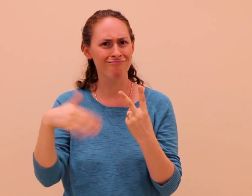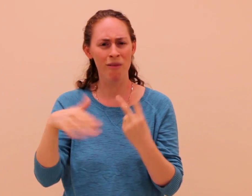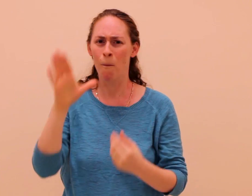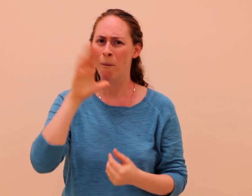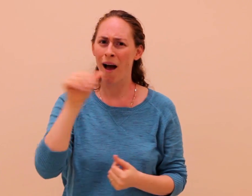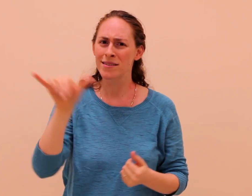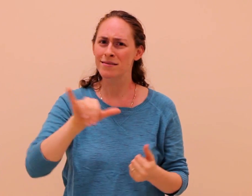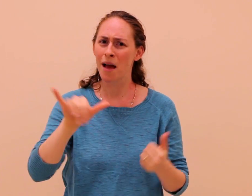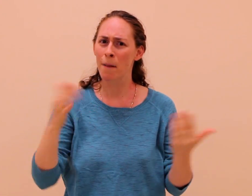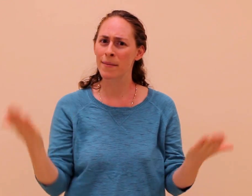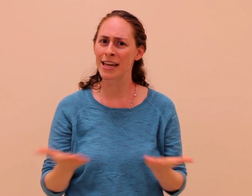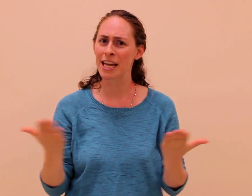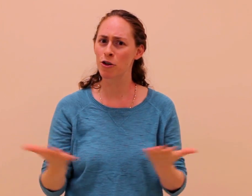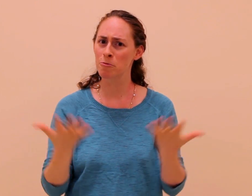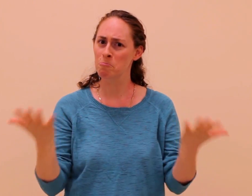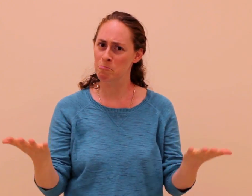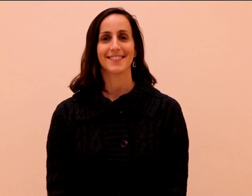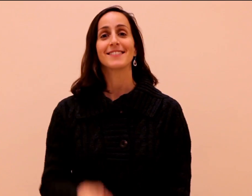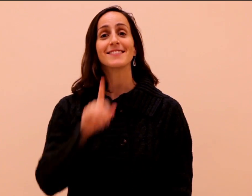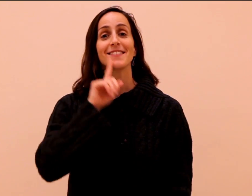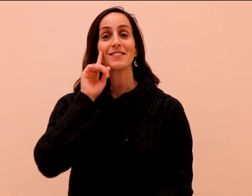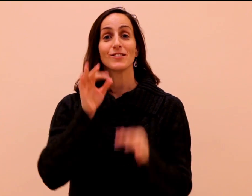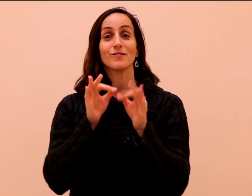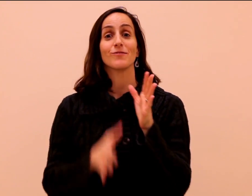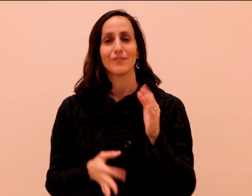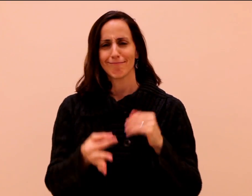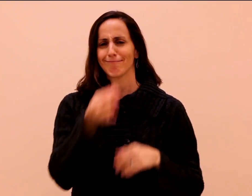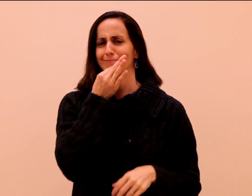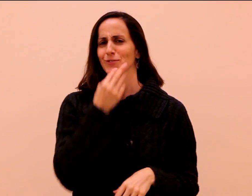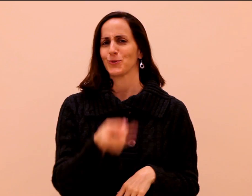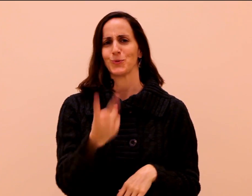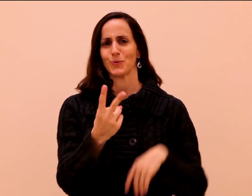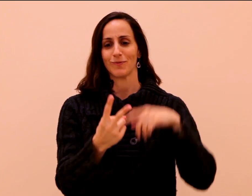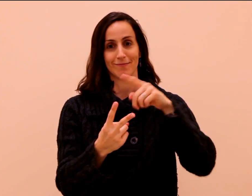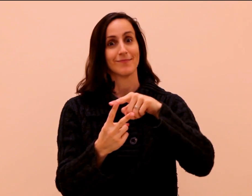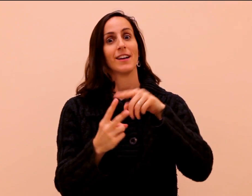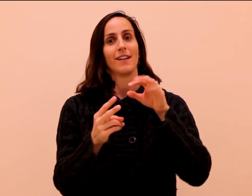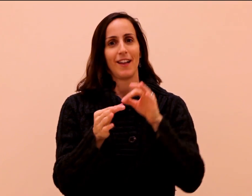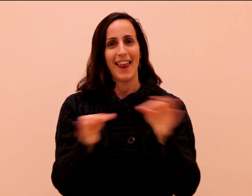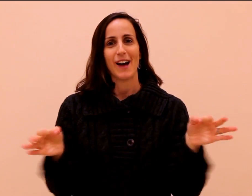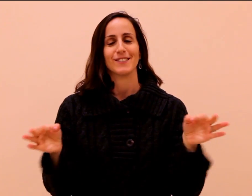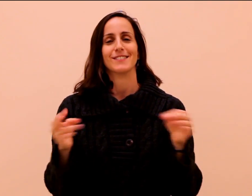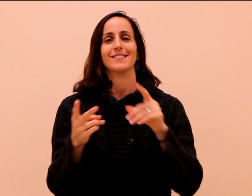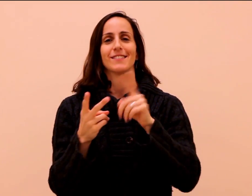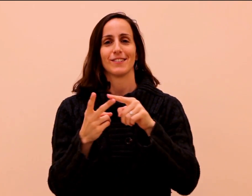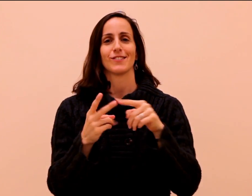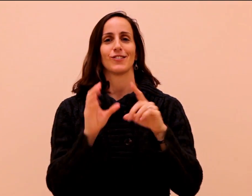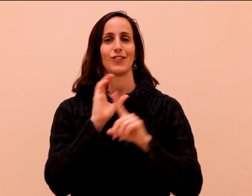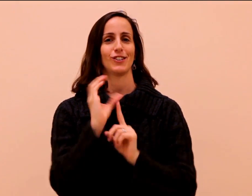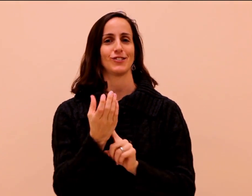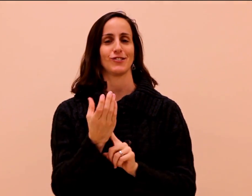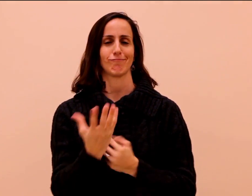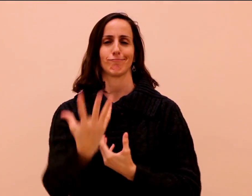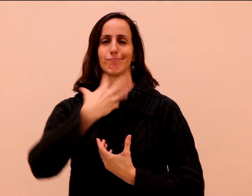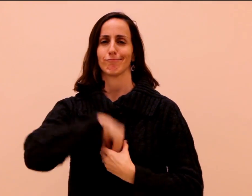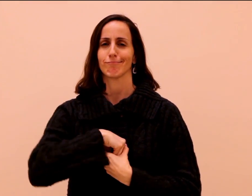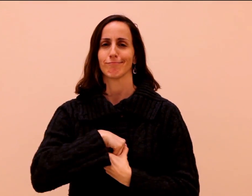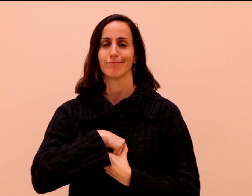interpreter finalizes the text to the audience. Why don’t we practice that here in the United States? Deaf interpreters are adept in two things: language and culture as it is innate for them. They make a perfect